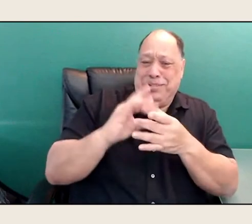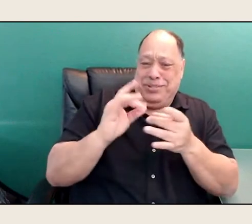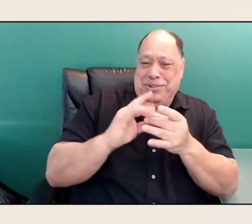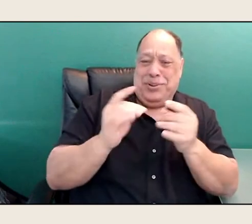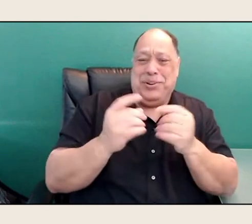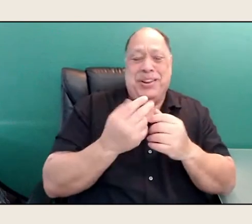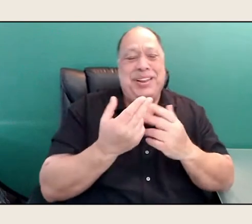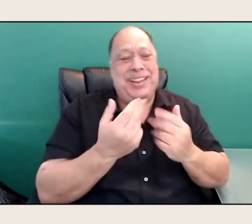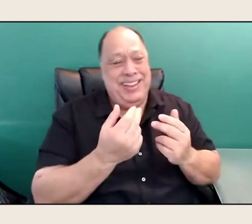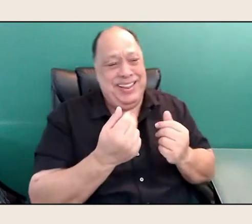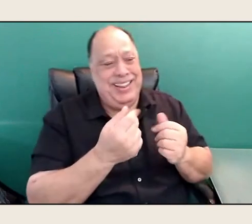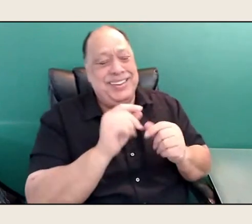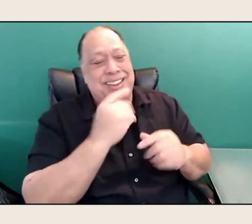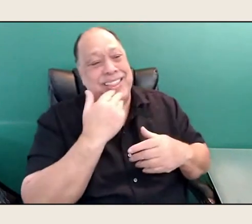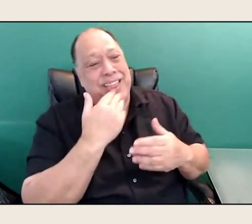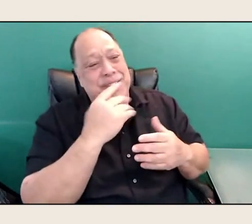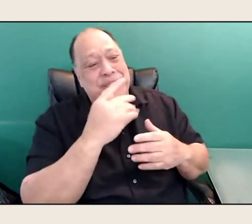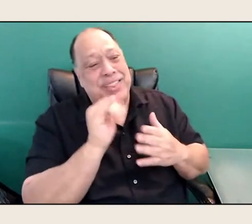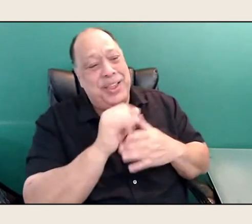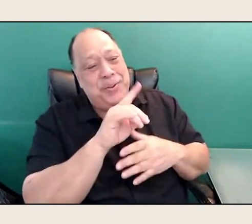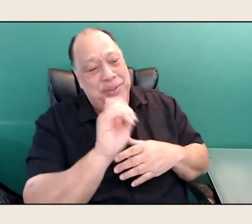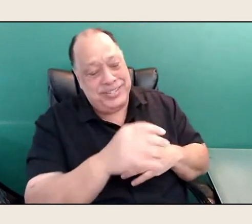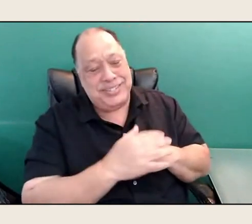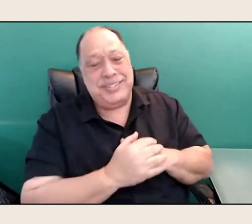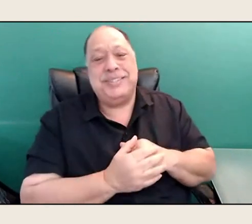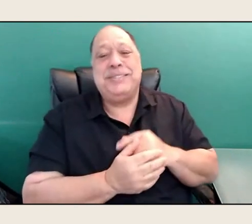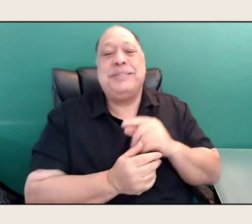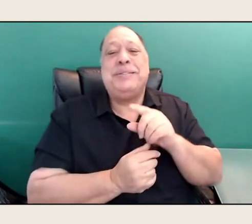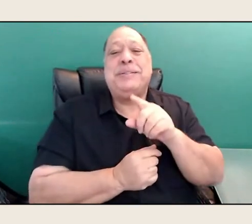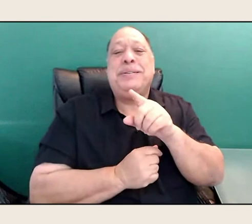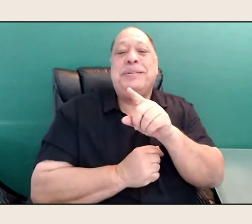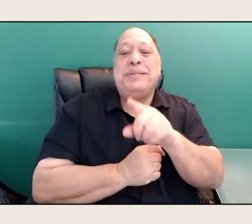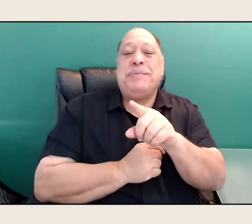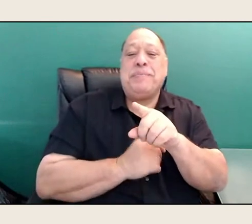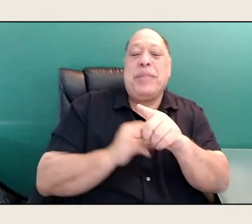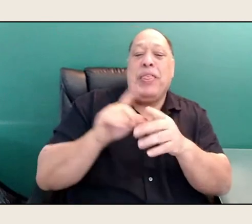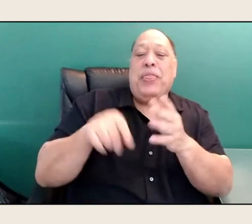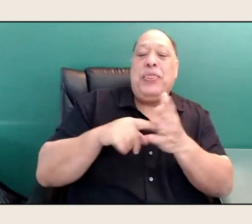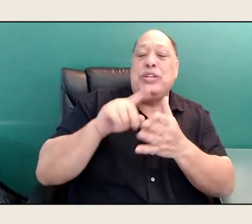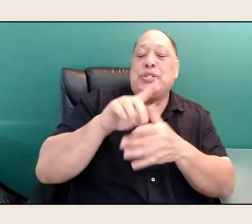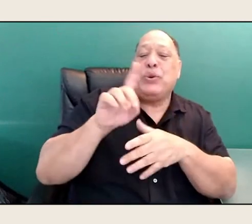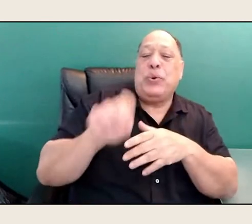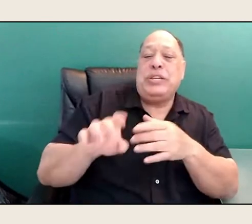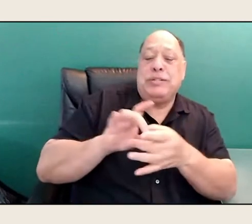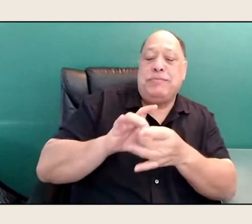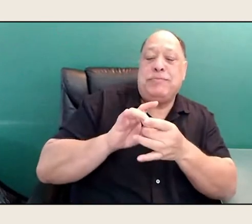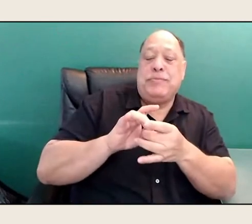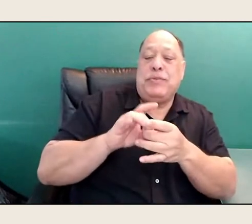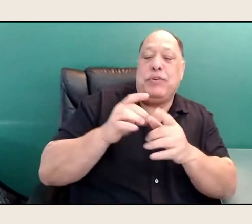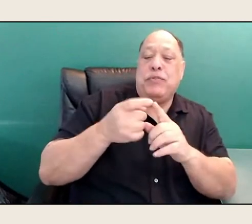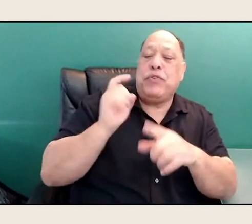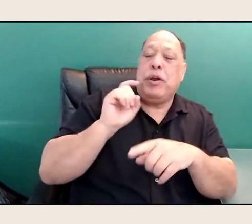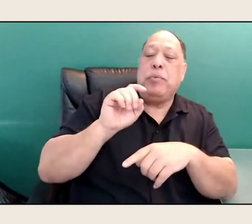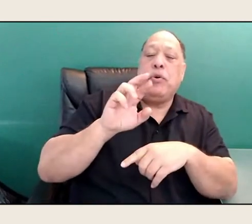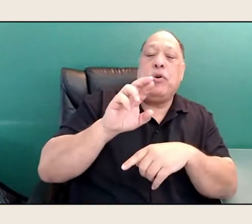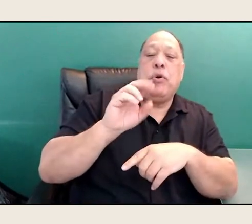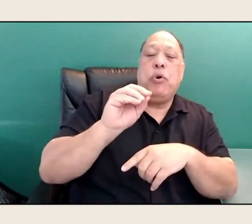Well that's true. Thank you for that. This question comes from Robin Gravely in Henrico, Virginia.